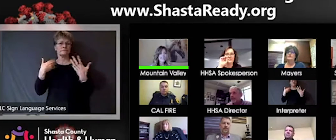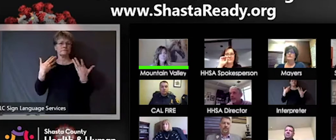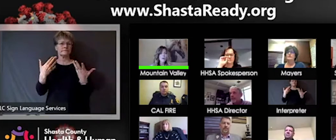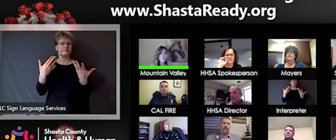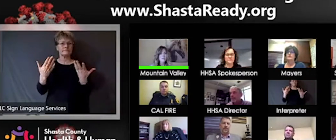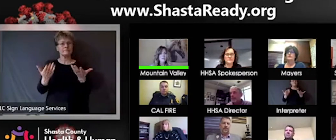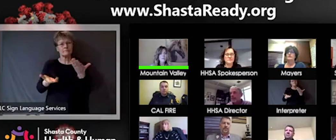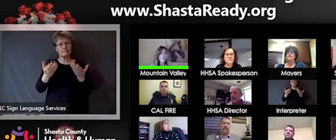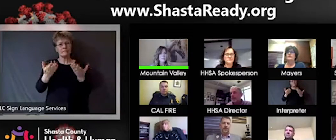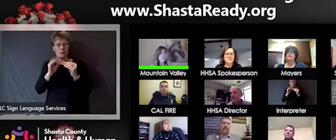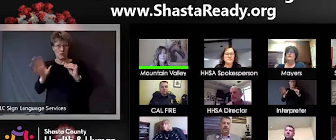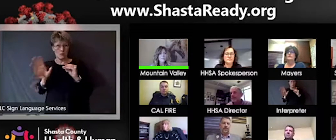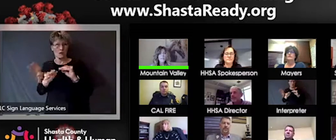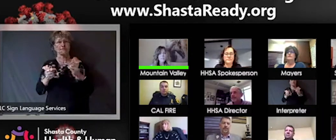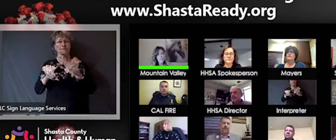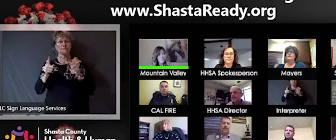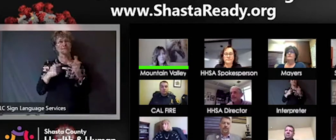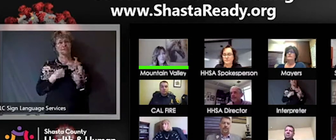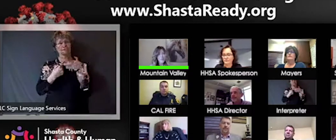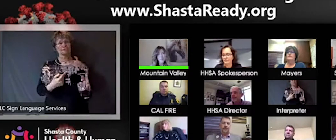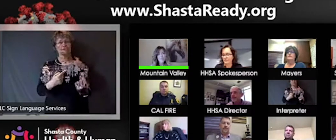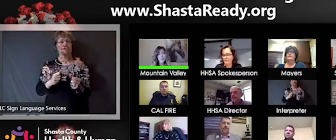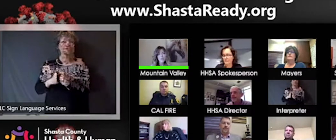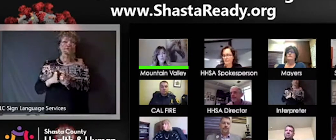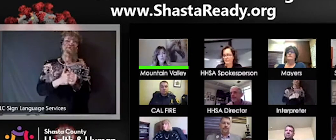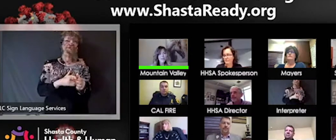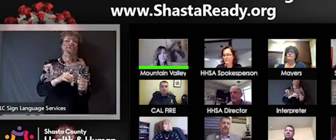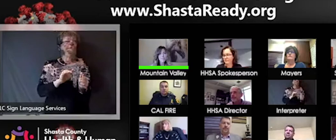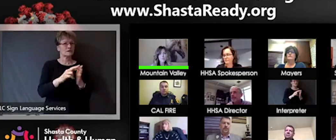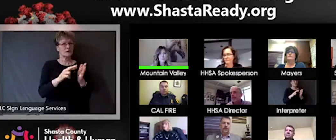we are screening patients at the door before they come into our clinics and